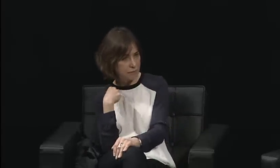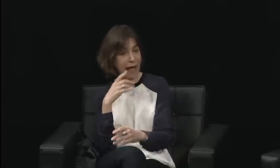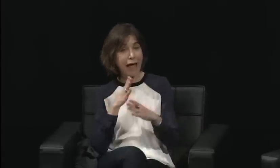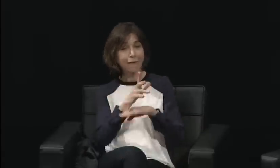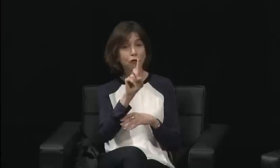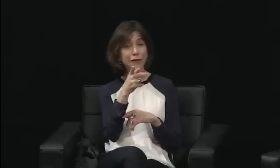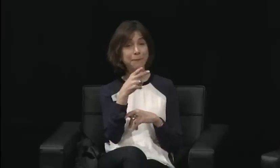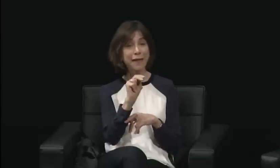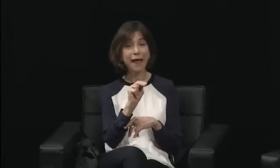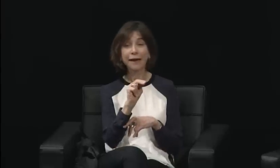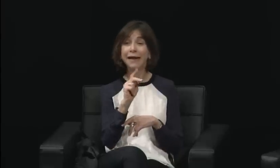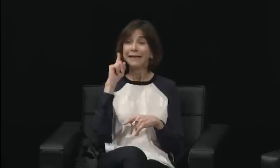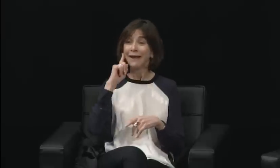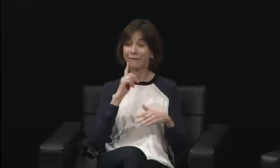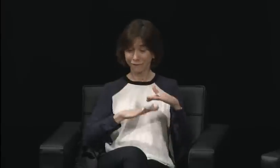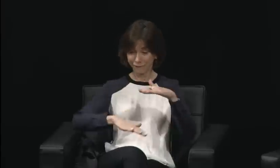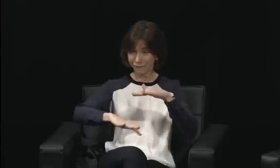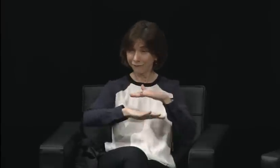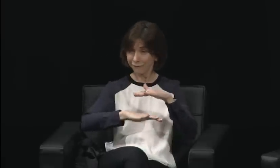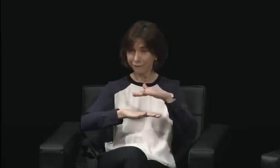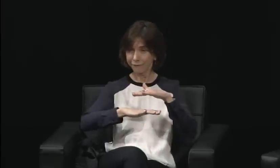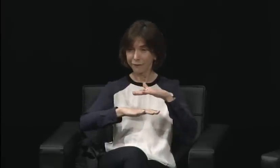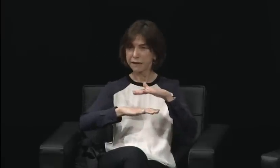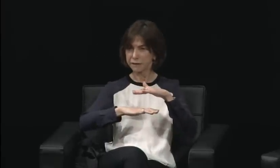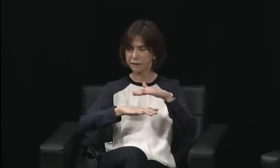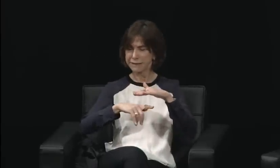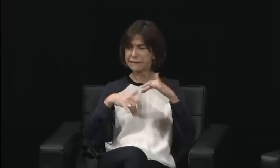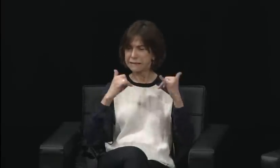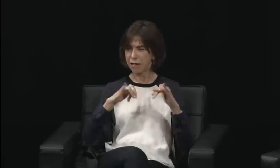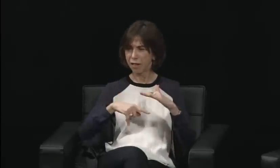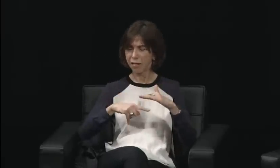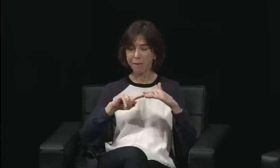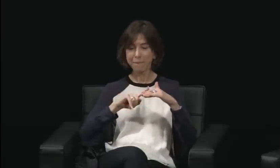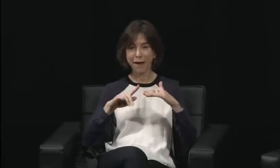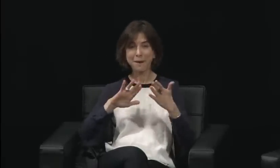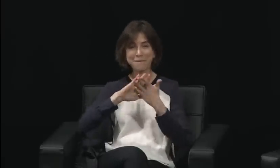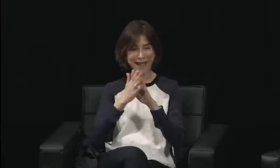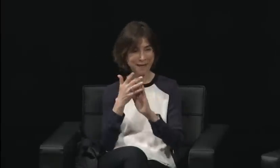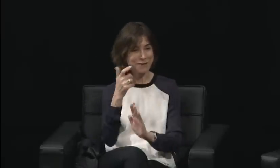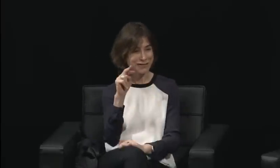really becomes an alliance between those male students,